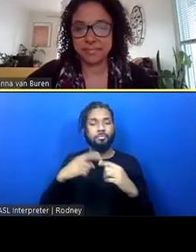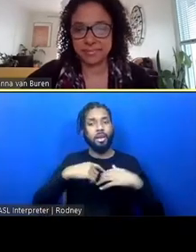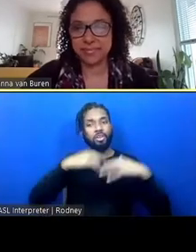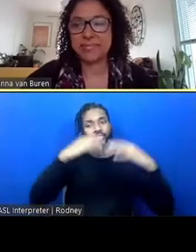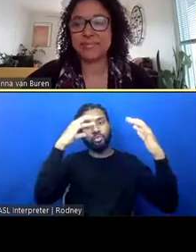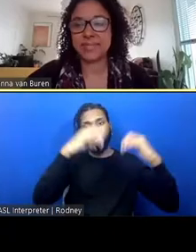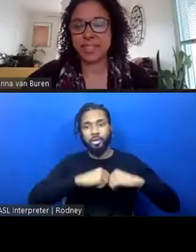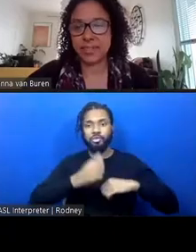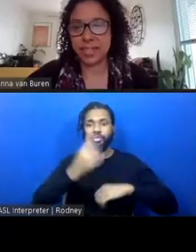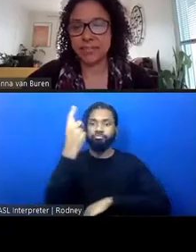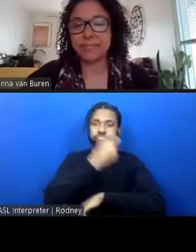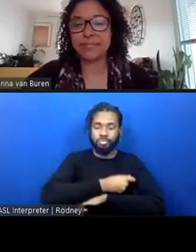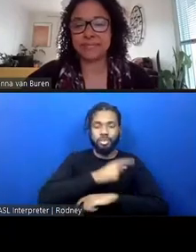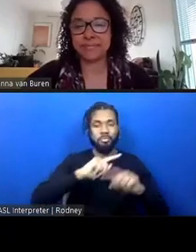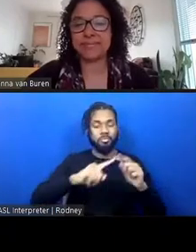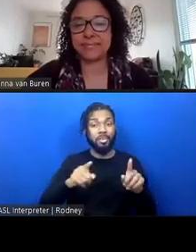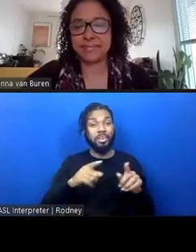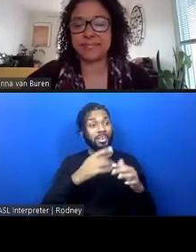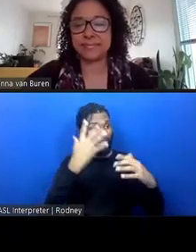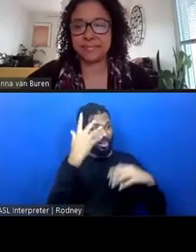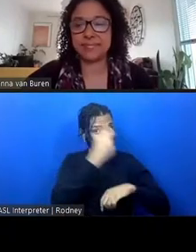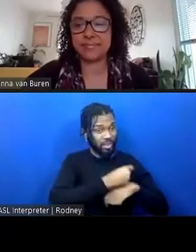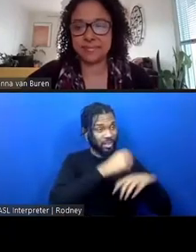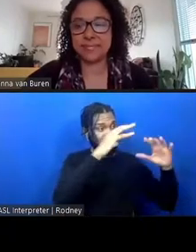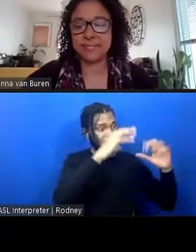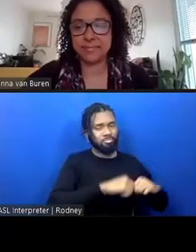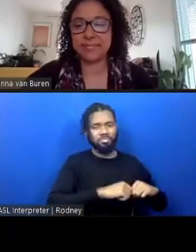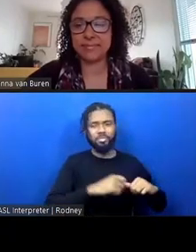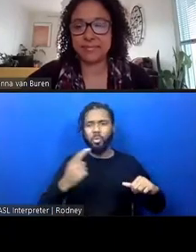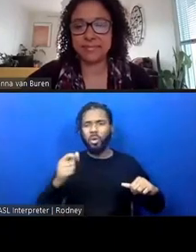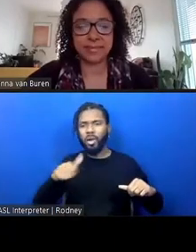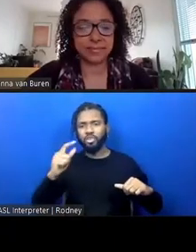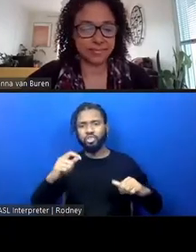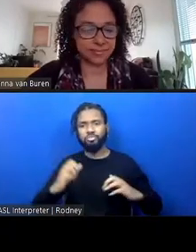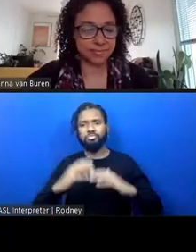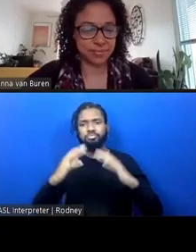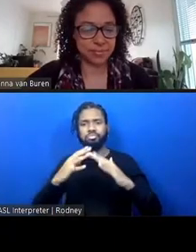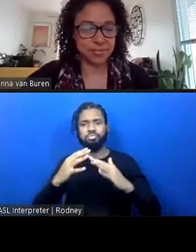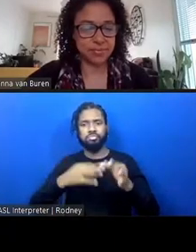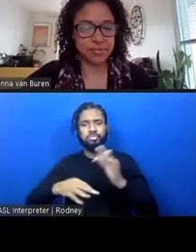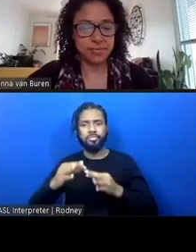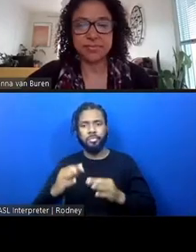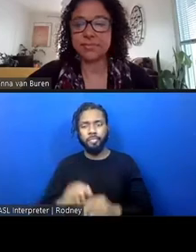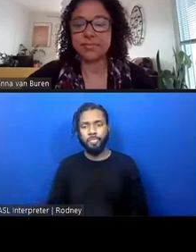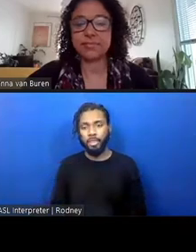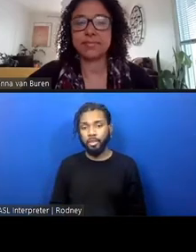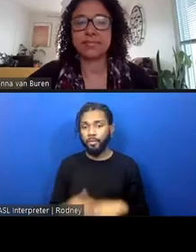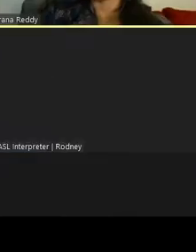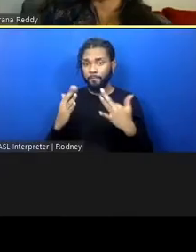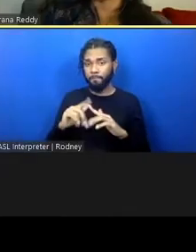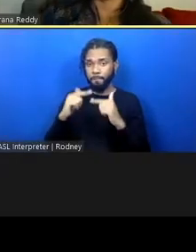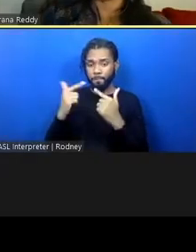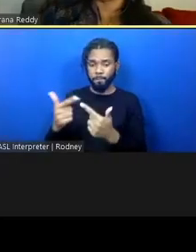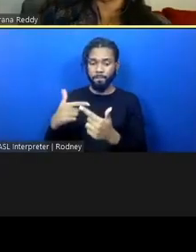those structures, but figuring out what needs to be built in their place. So, I'm going to move to our next speaker.